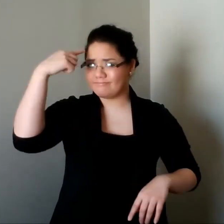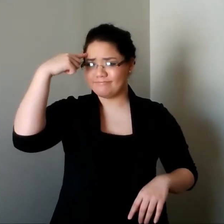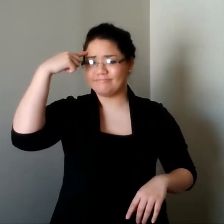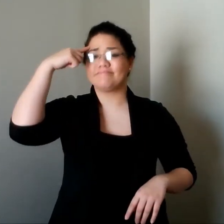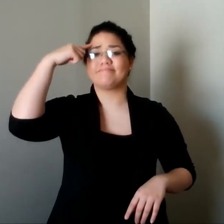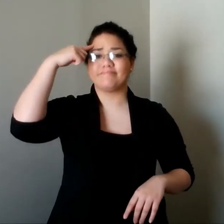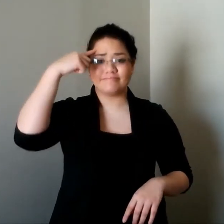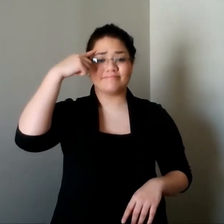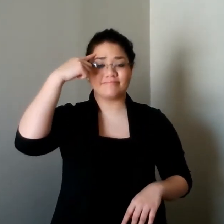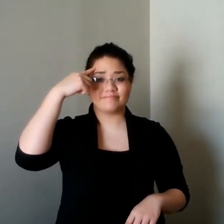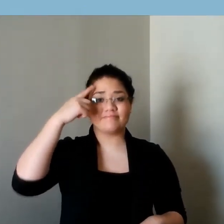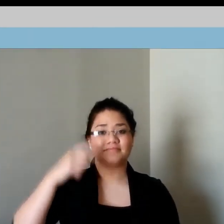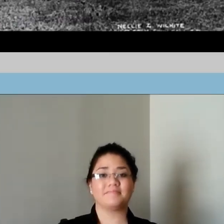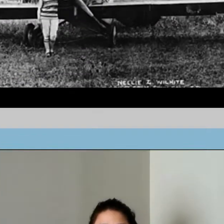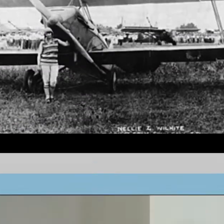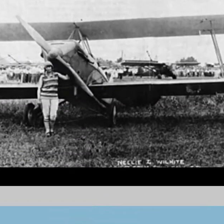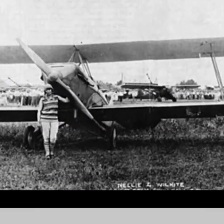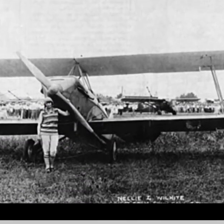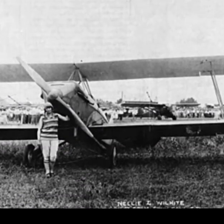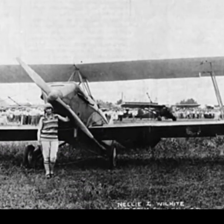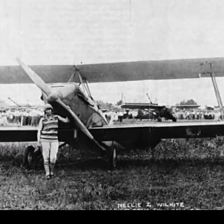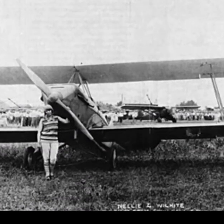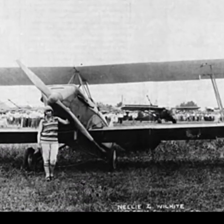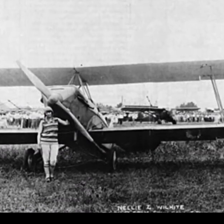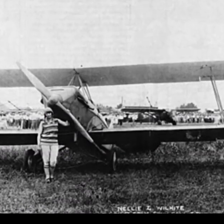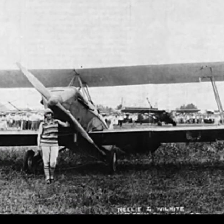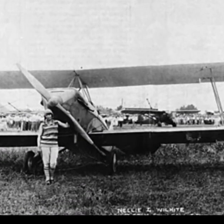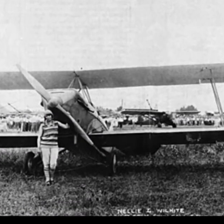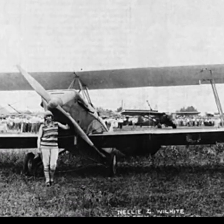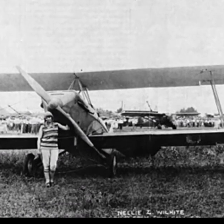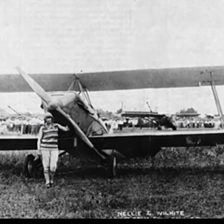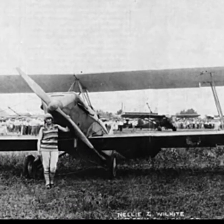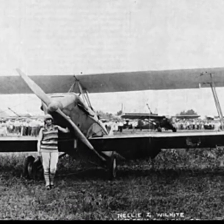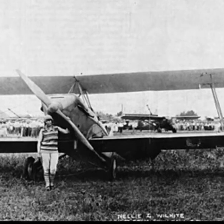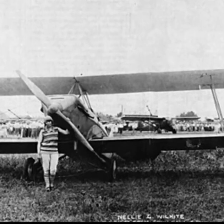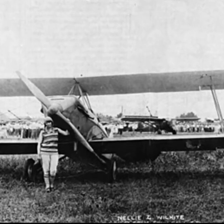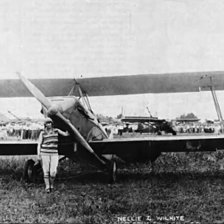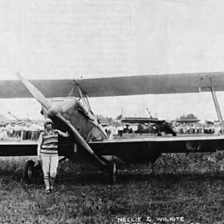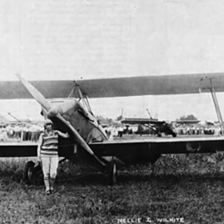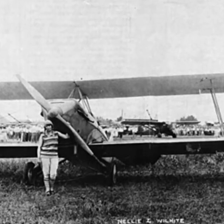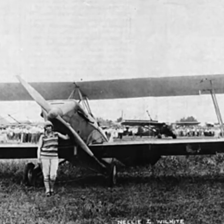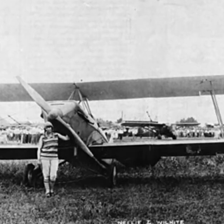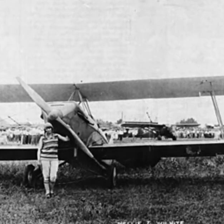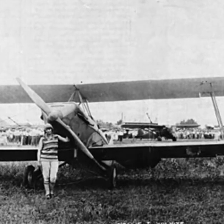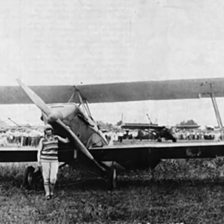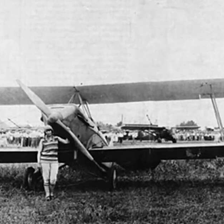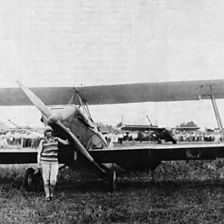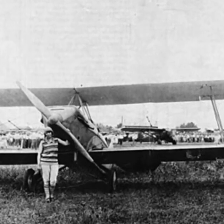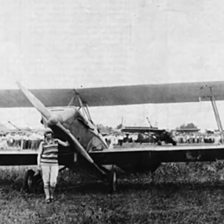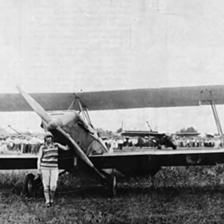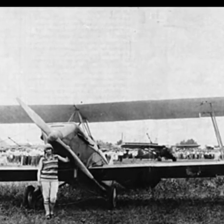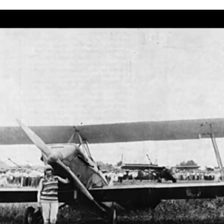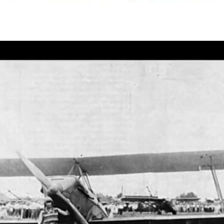her friendly personality and positive thinking.